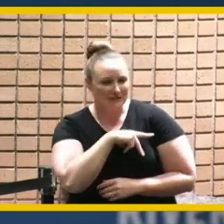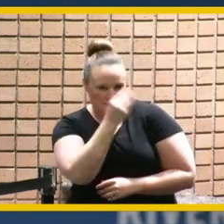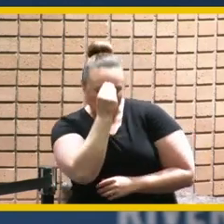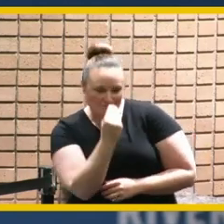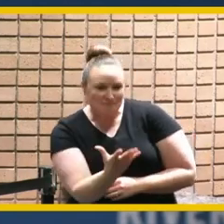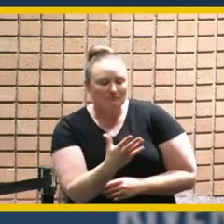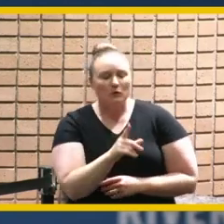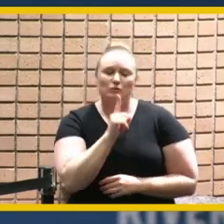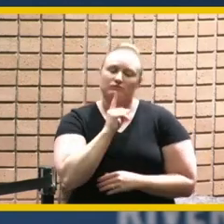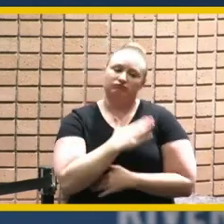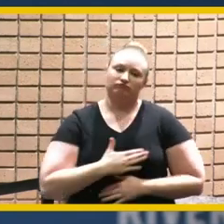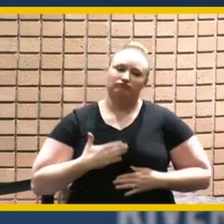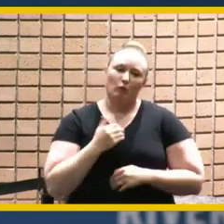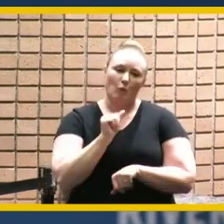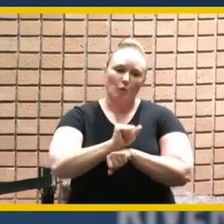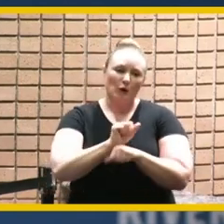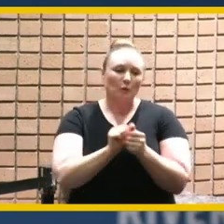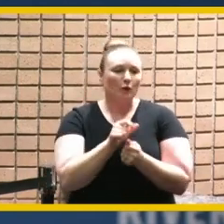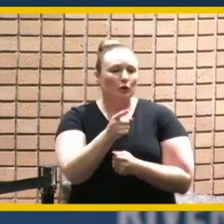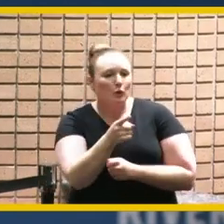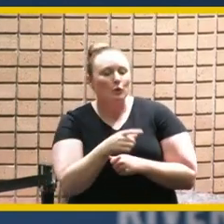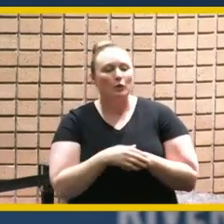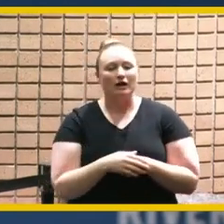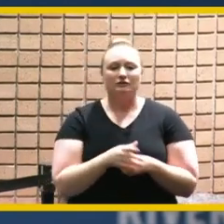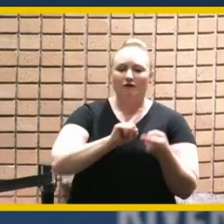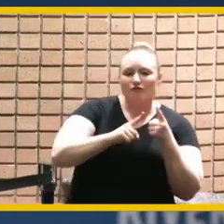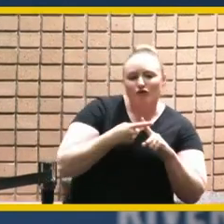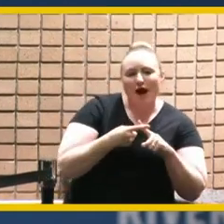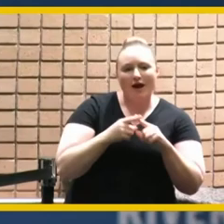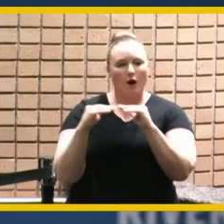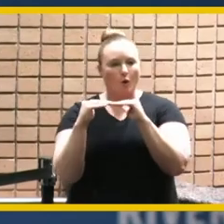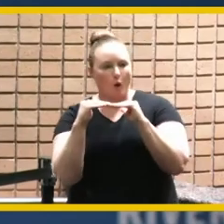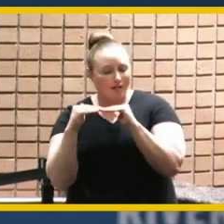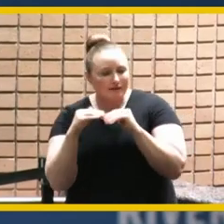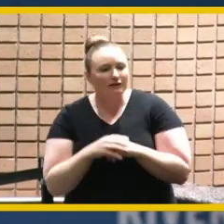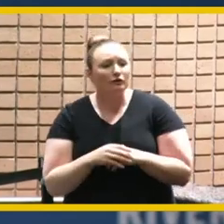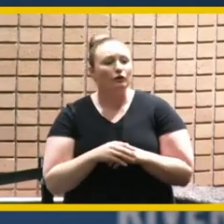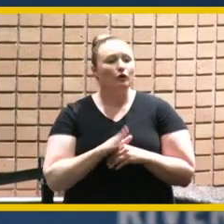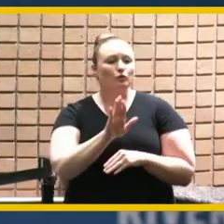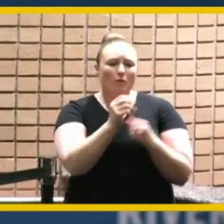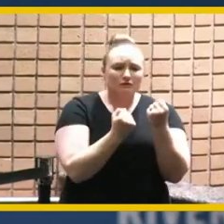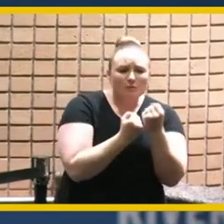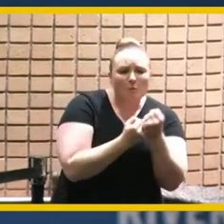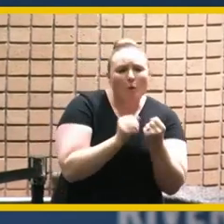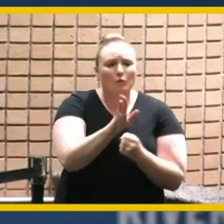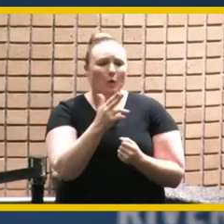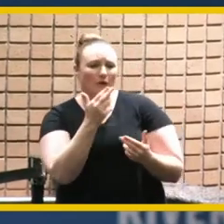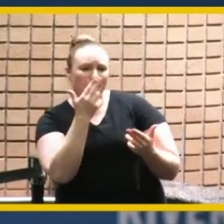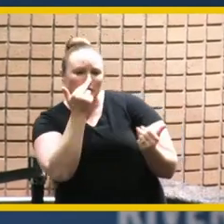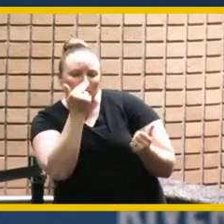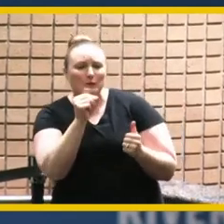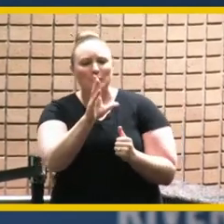to work with you as a colleague and a friend your candor your support your humor and your vision